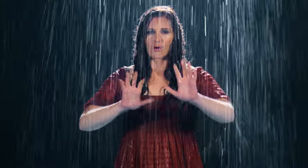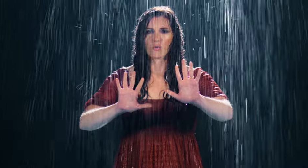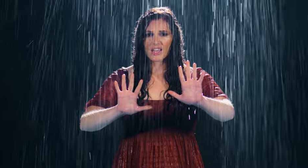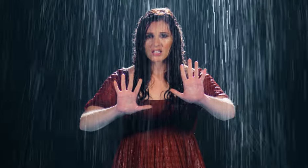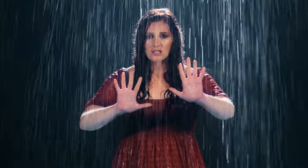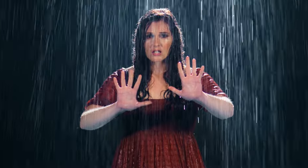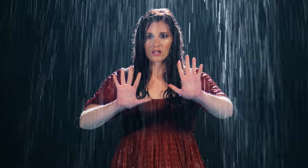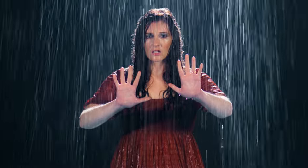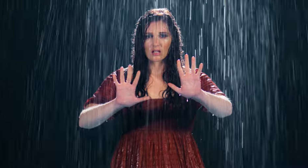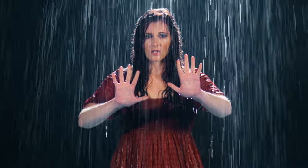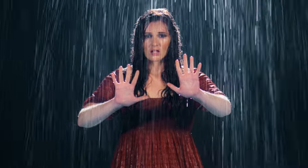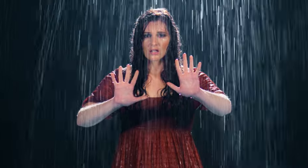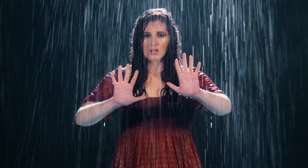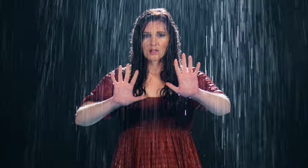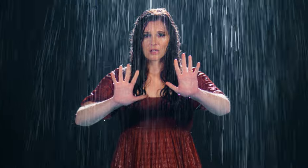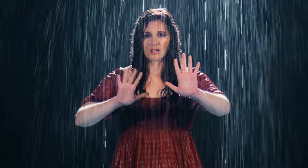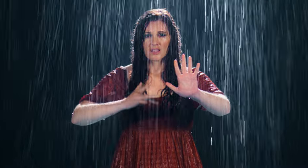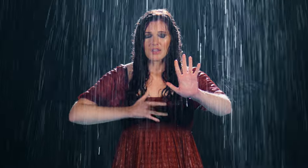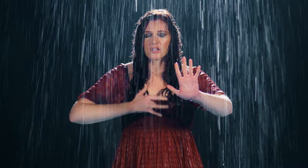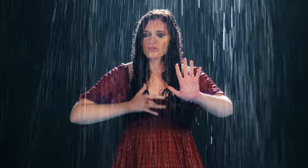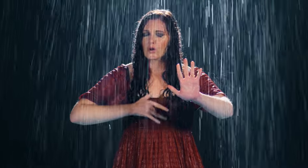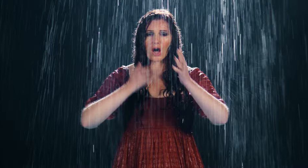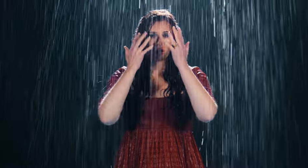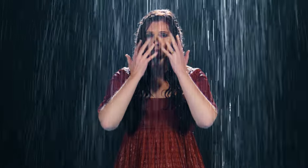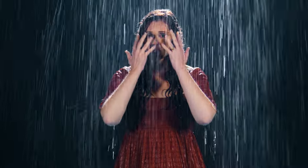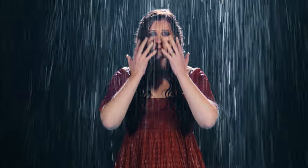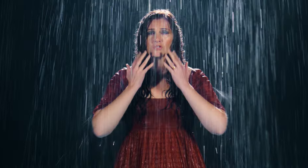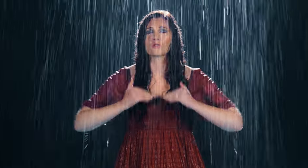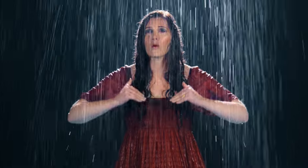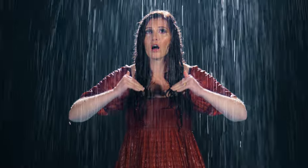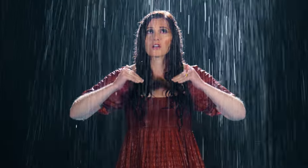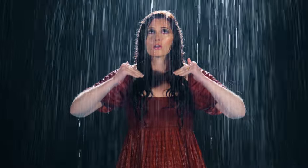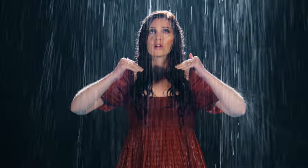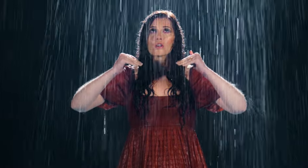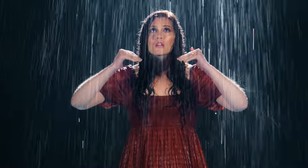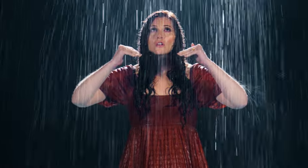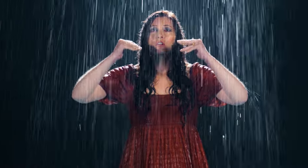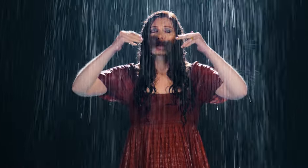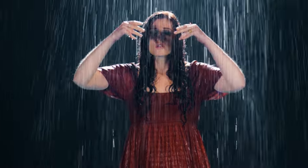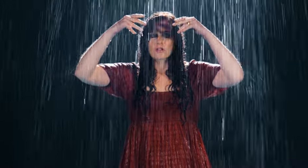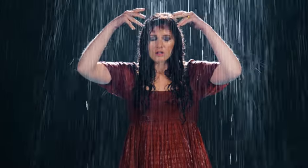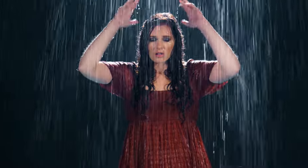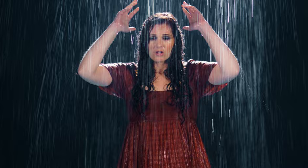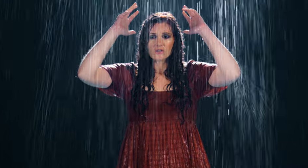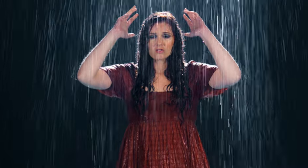Wait It's so hard when I'm under water